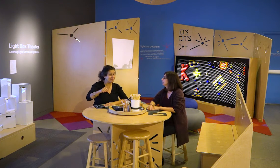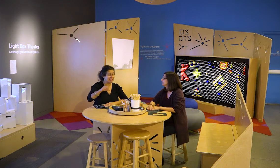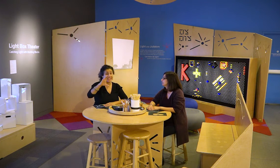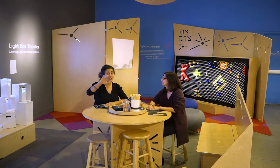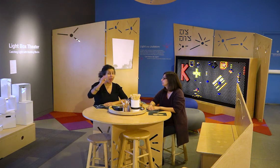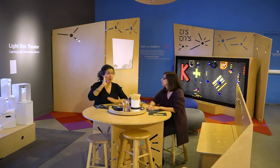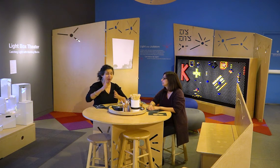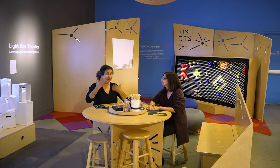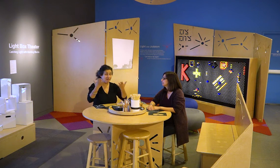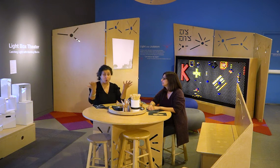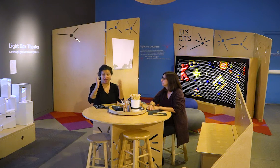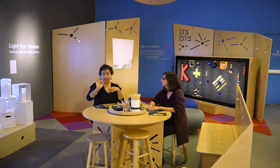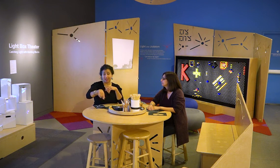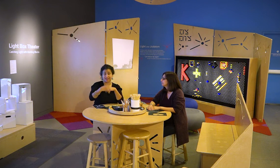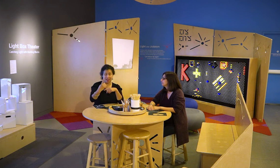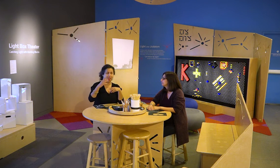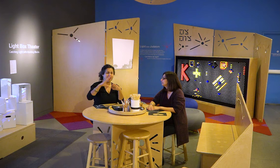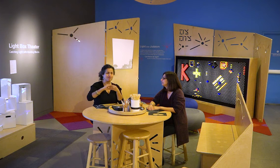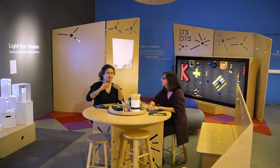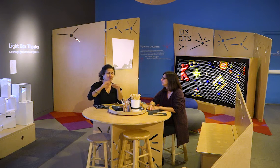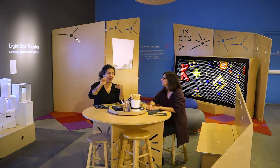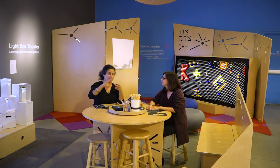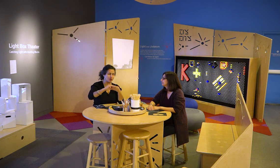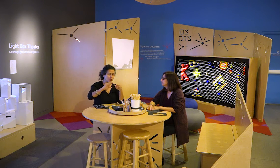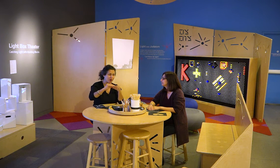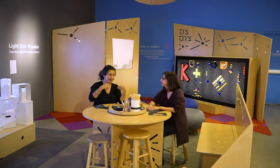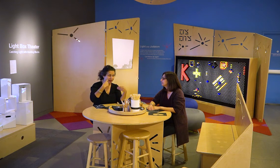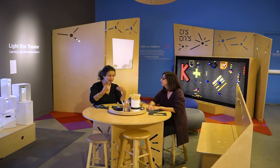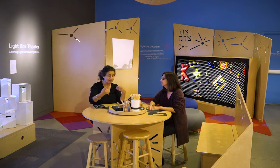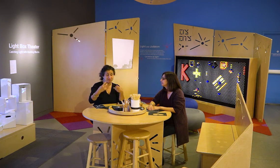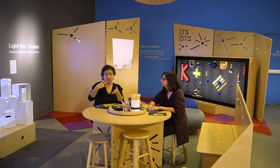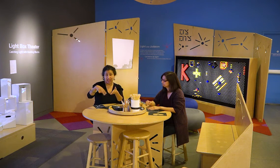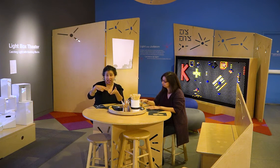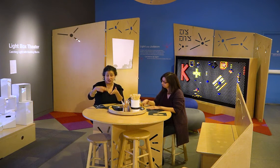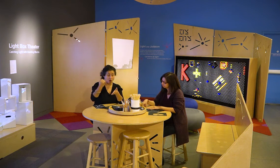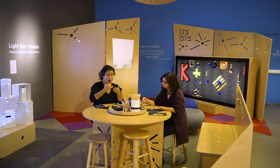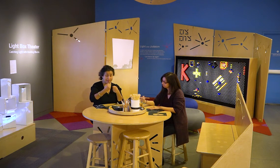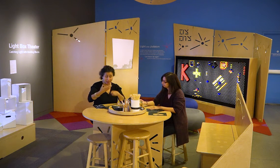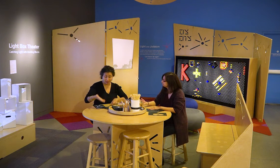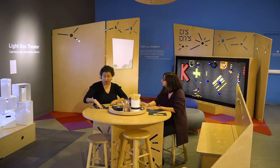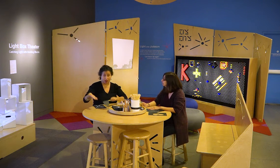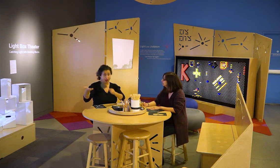The event at The CJM will be having ASL storytelling, dance, art, and more.